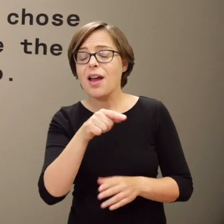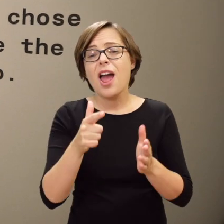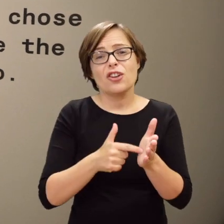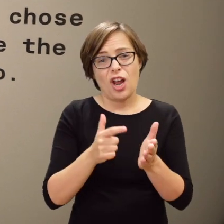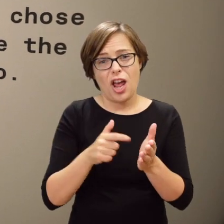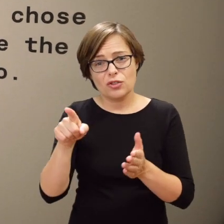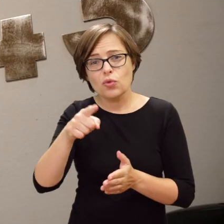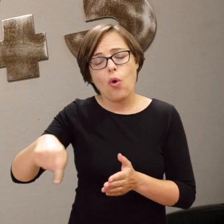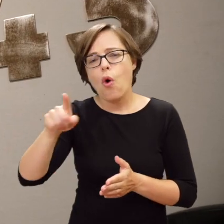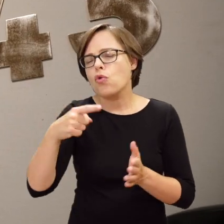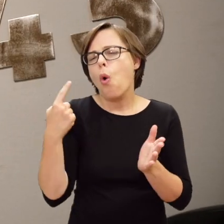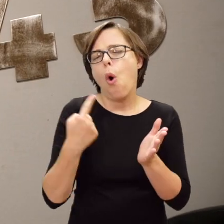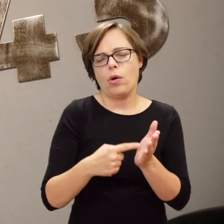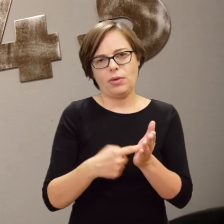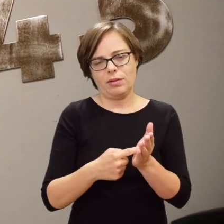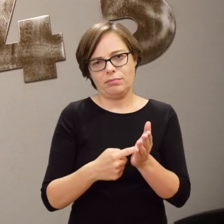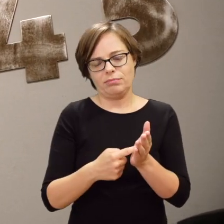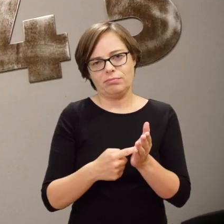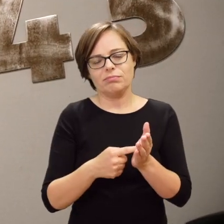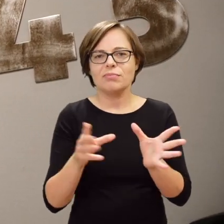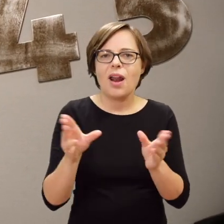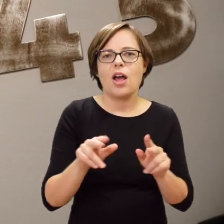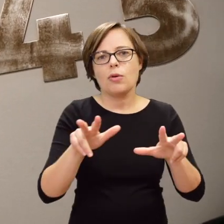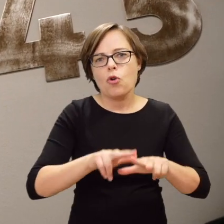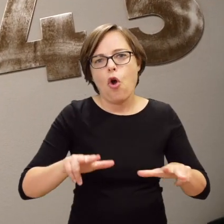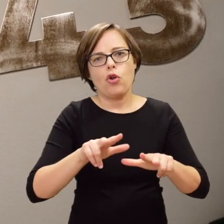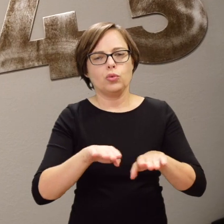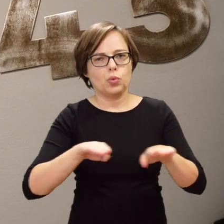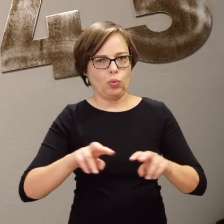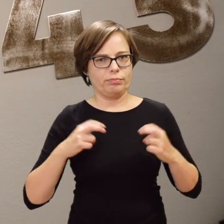which was often the last time that people saw their close friends and relatives.